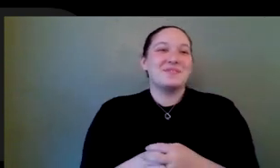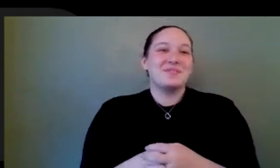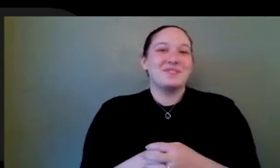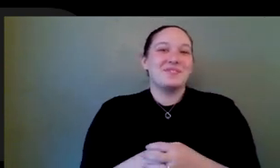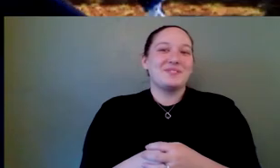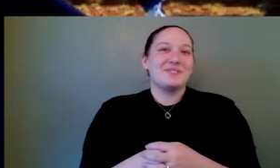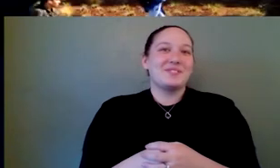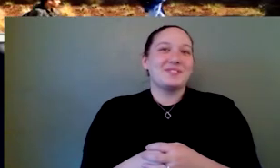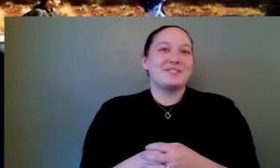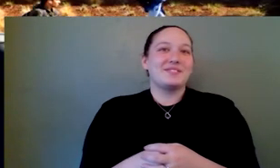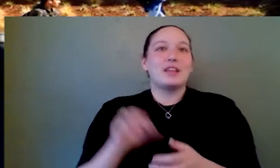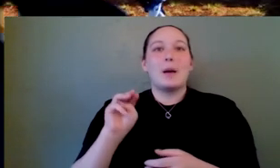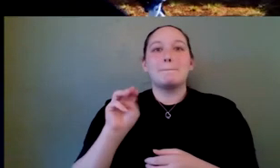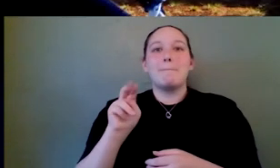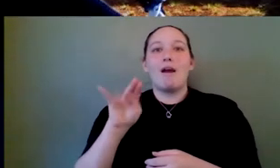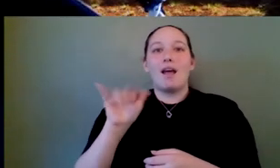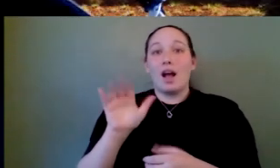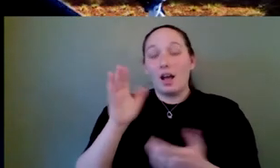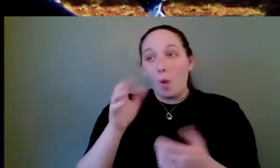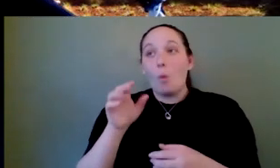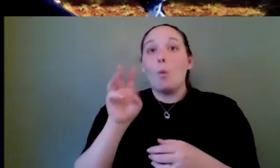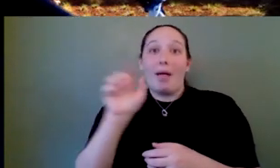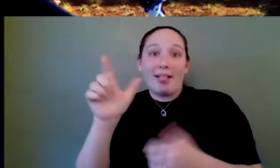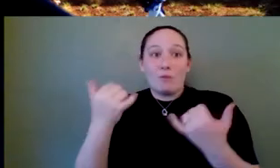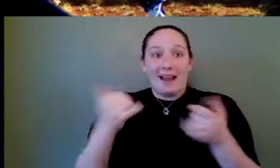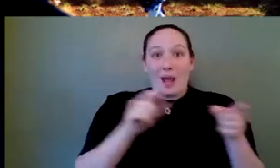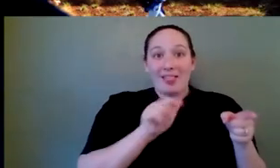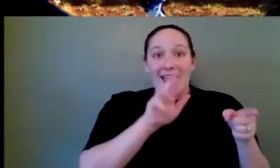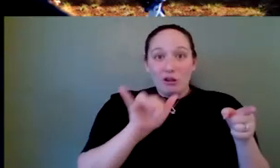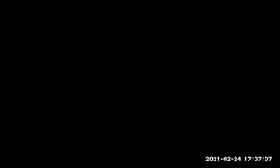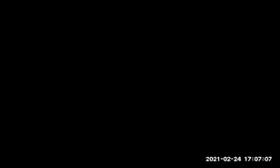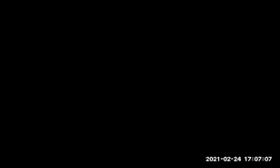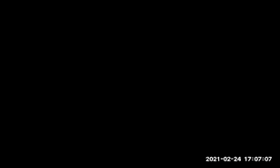While Larry does that I would like to ask you guys that if you have any questions, feel free to